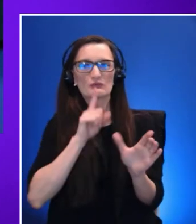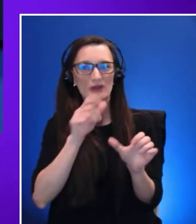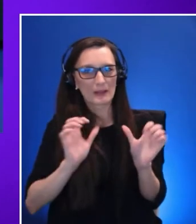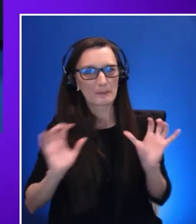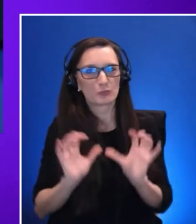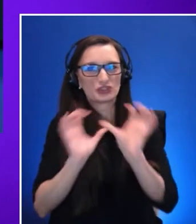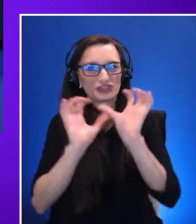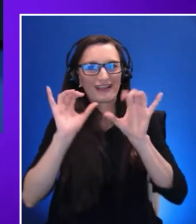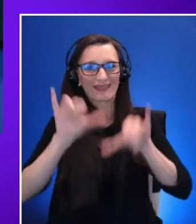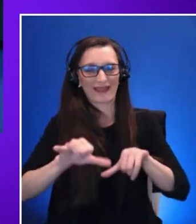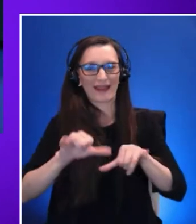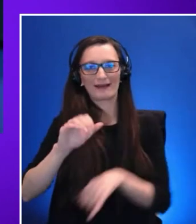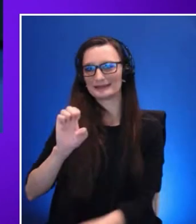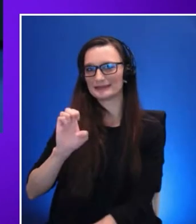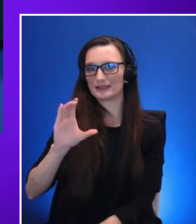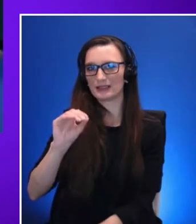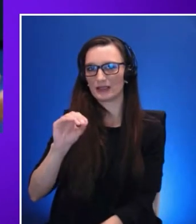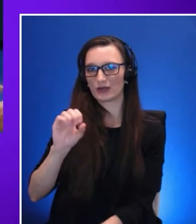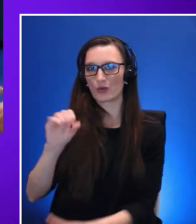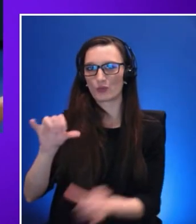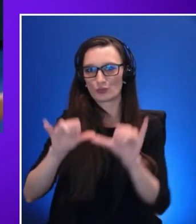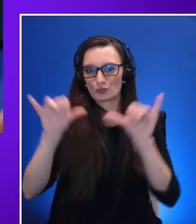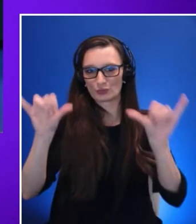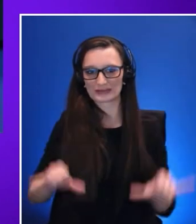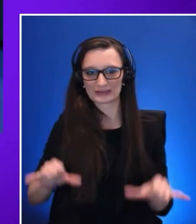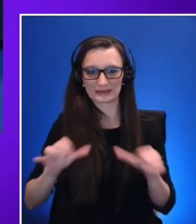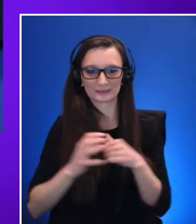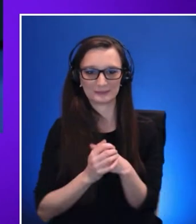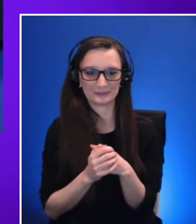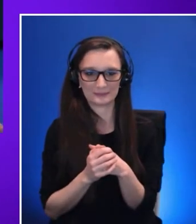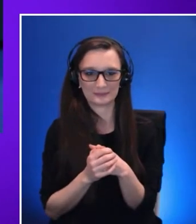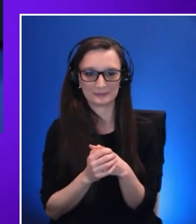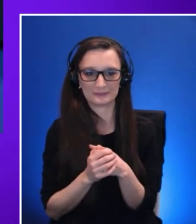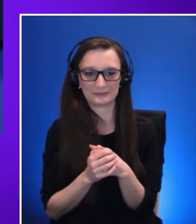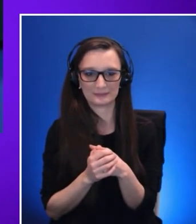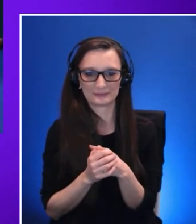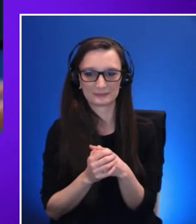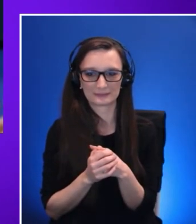We have be seen this when we have been managing previous relationship based on the work that we